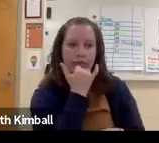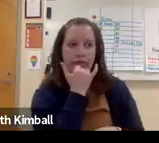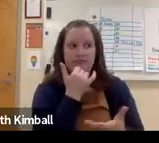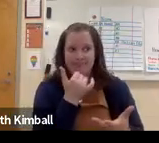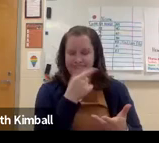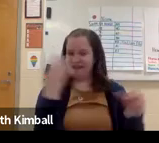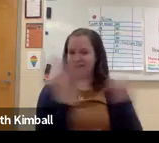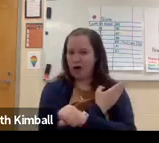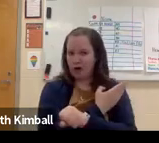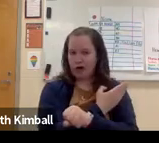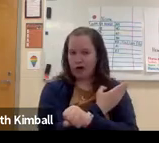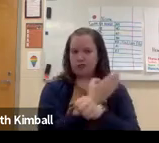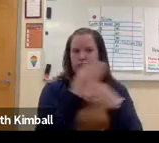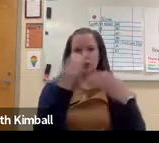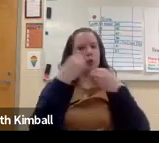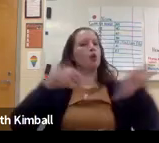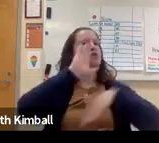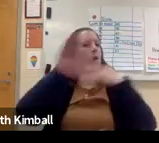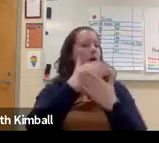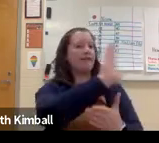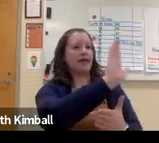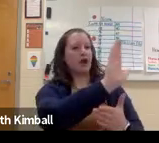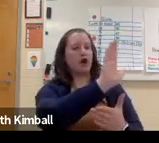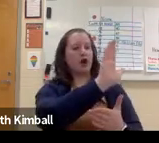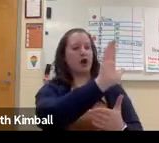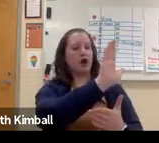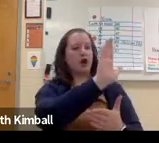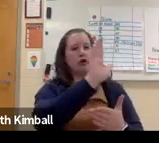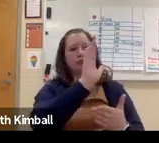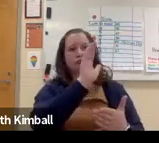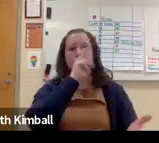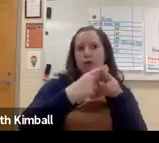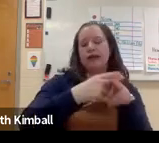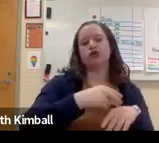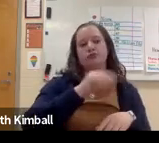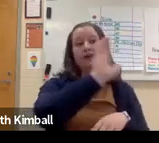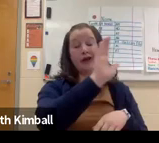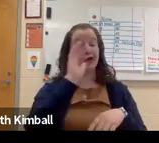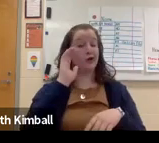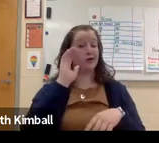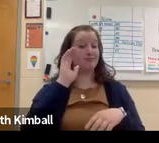or an inappropriate picture. And then they lose everything that they've worked for,